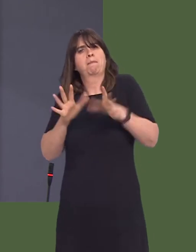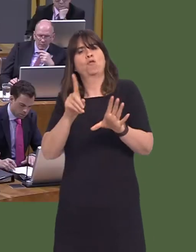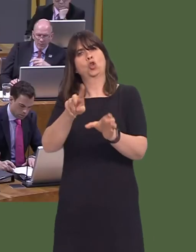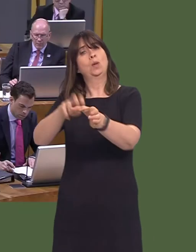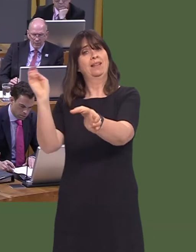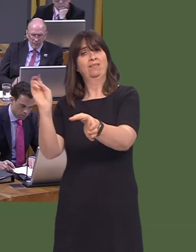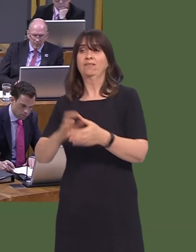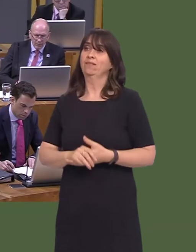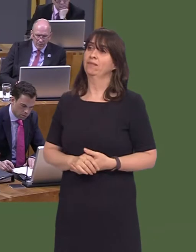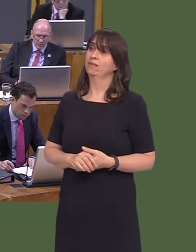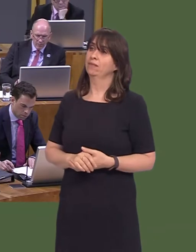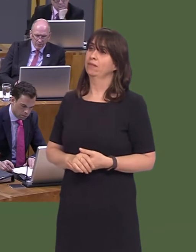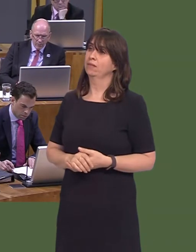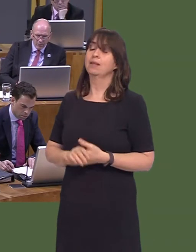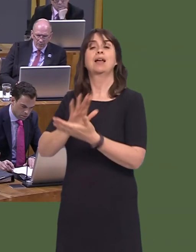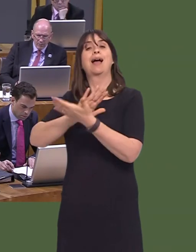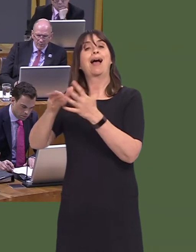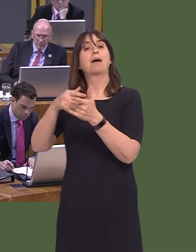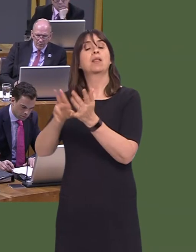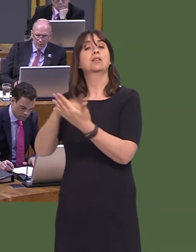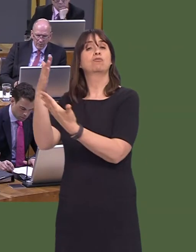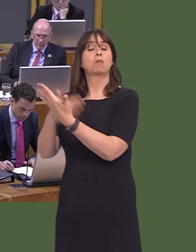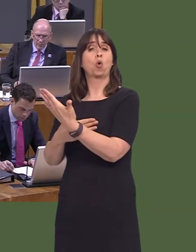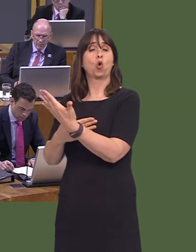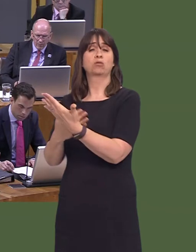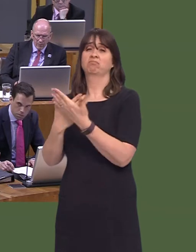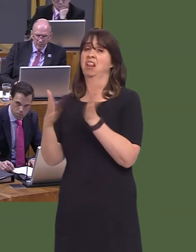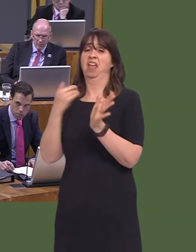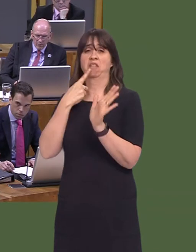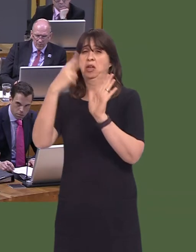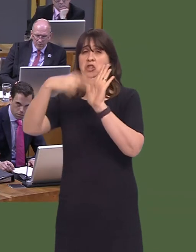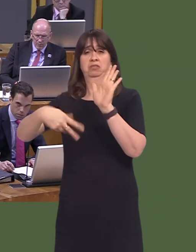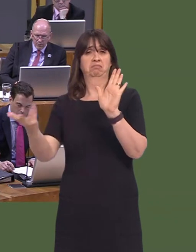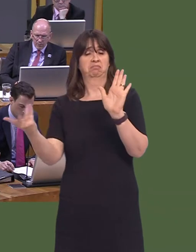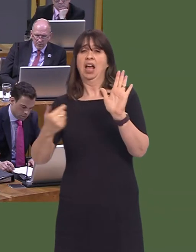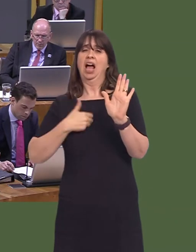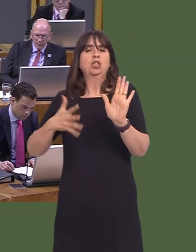Carwyn Jones AM: The Hamilton report is clear. I don't intend to elaborate on what it says,